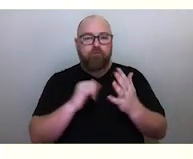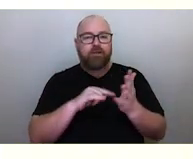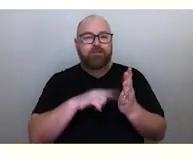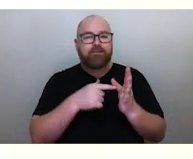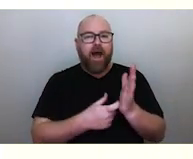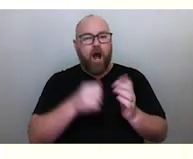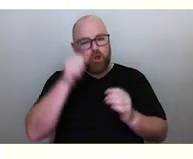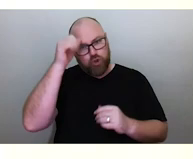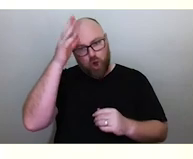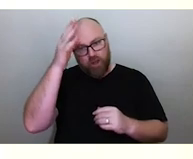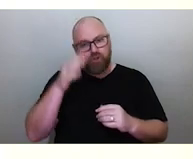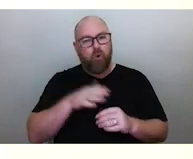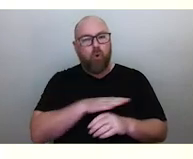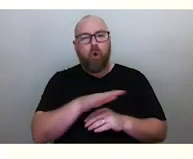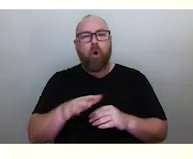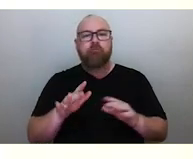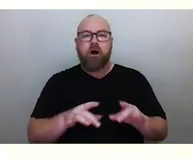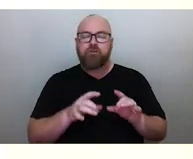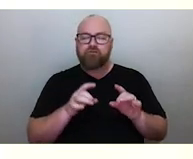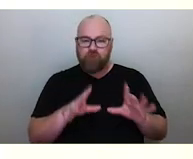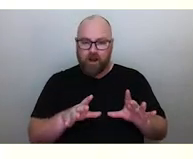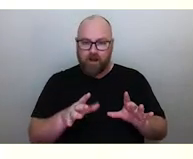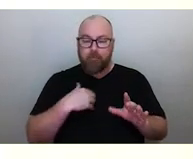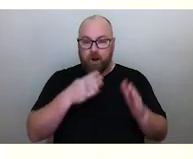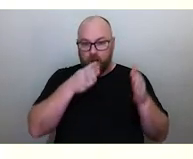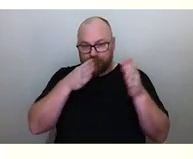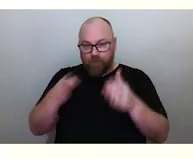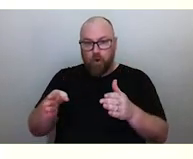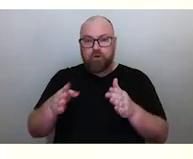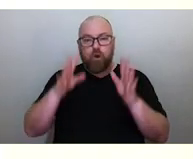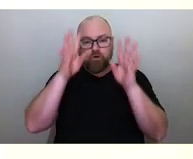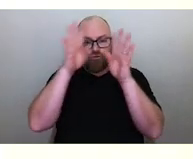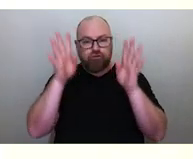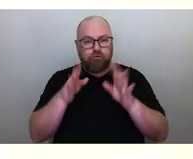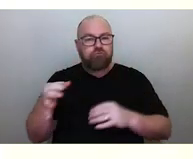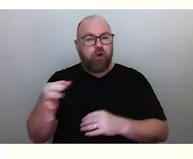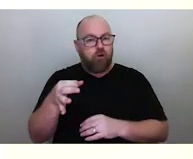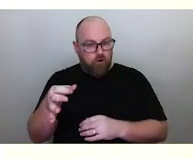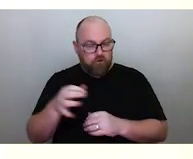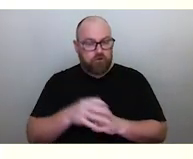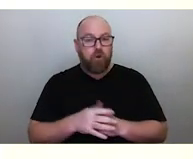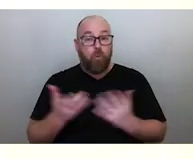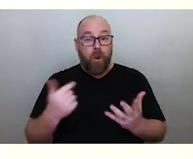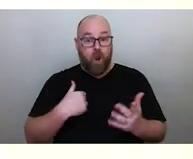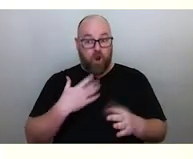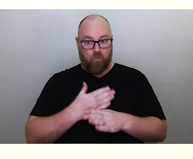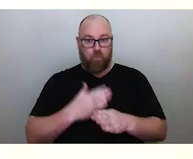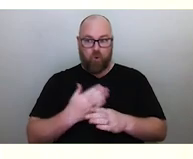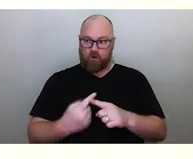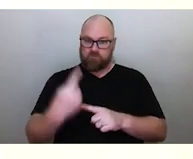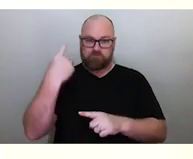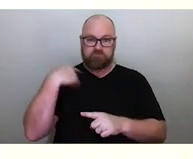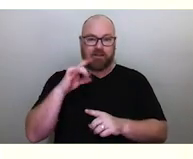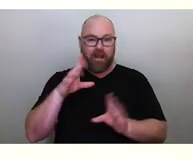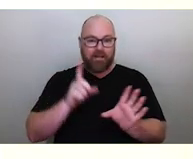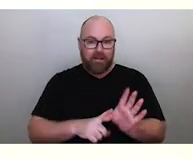focusing a little bit more on the Torres Strait where I've been doing most of my work for the last decade, but giving some examples from around Australia.